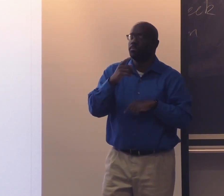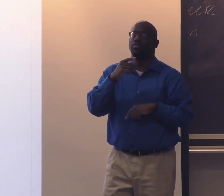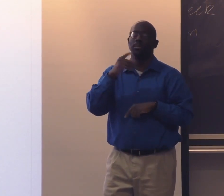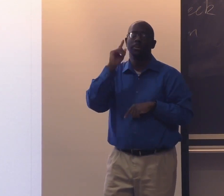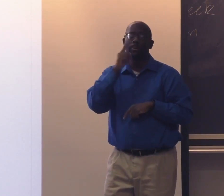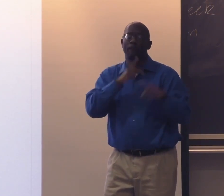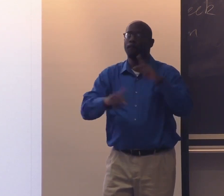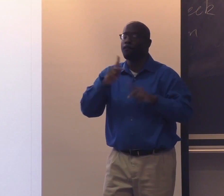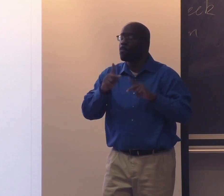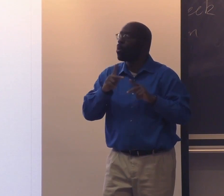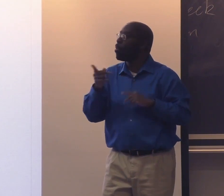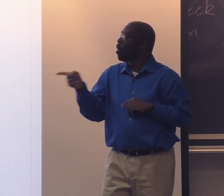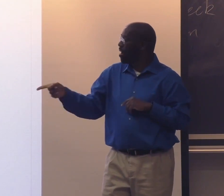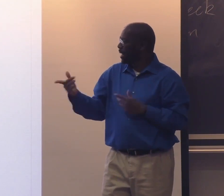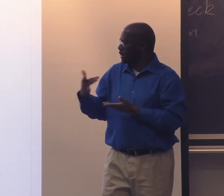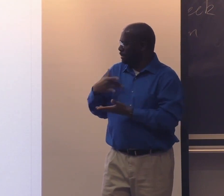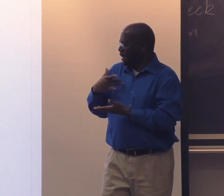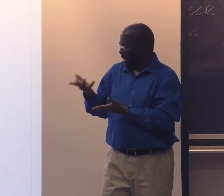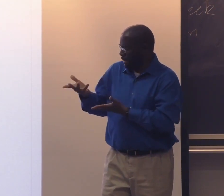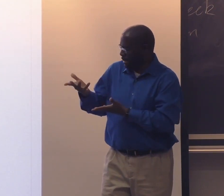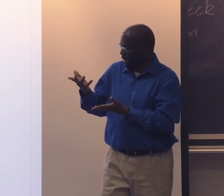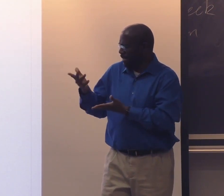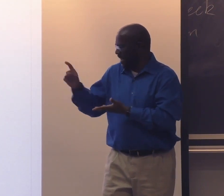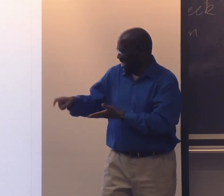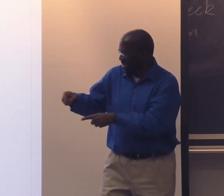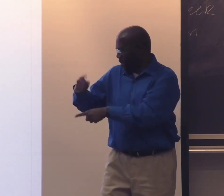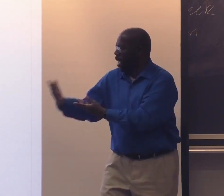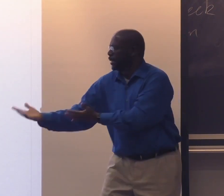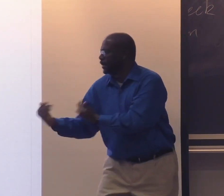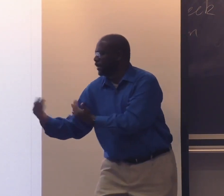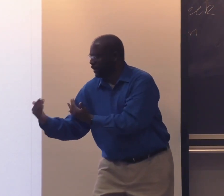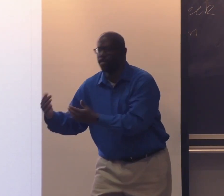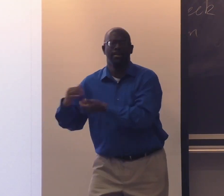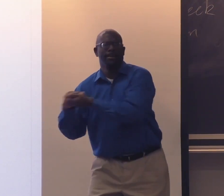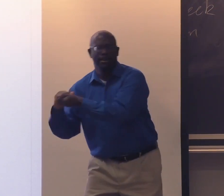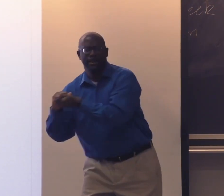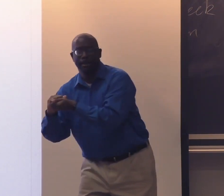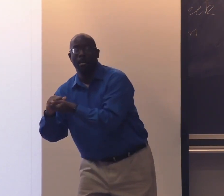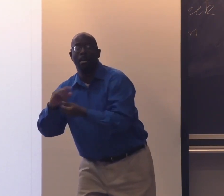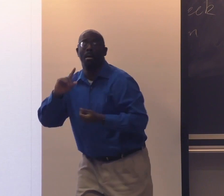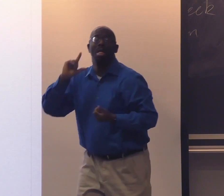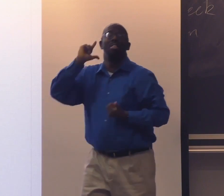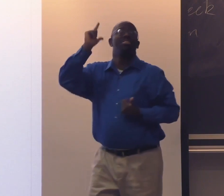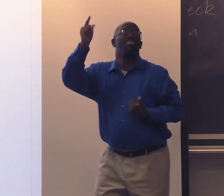And oftentimes deaf people will say like, oh, hold on a second. Be a part of us.